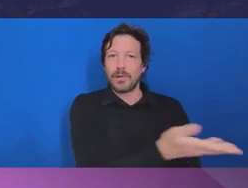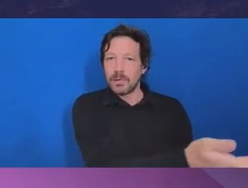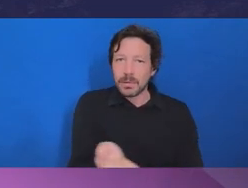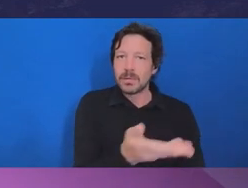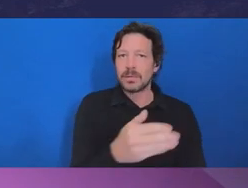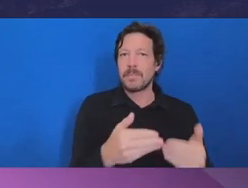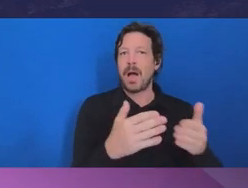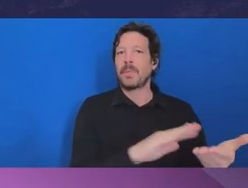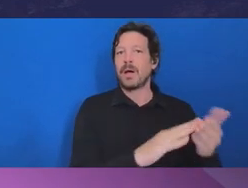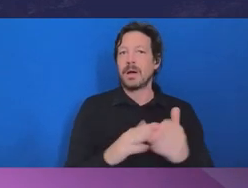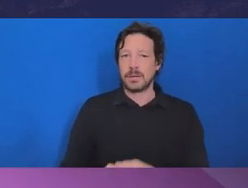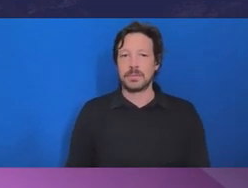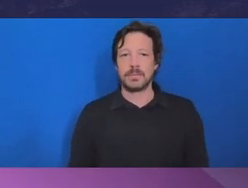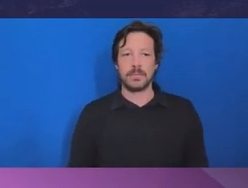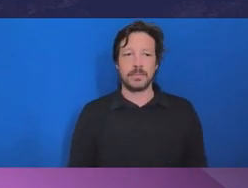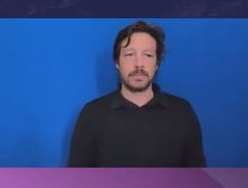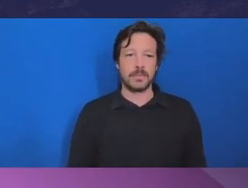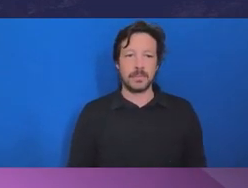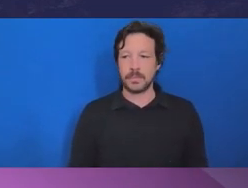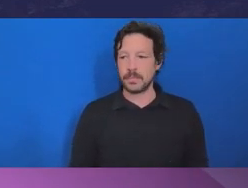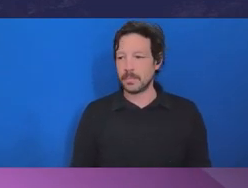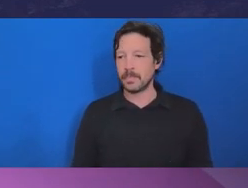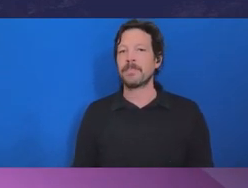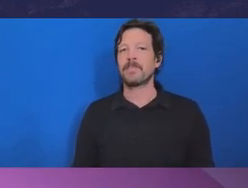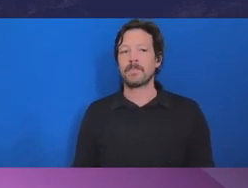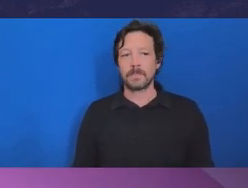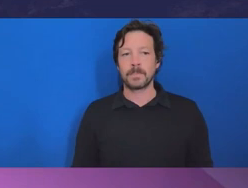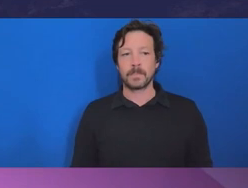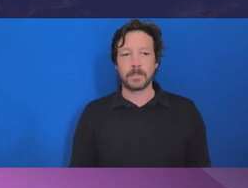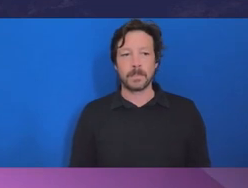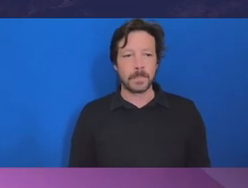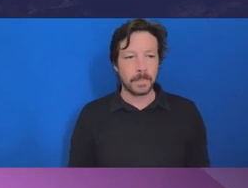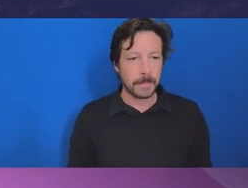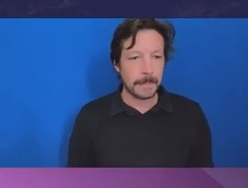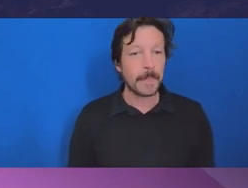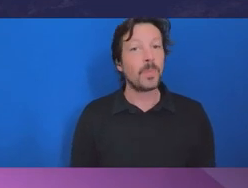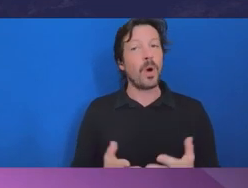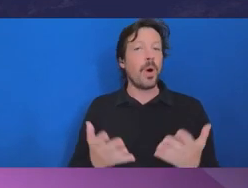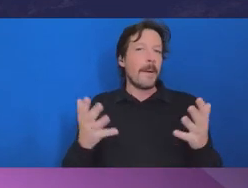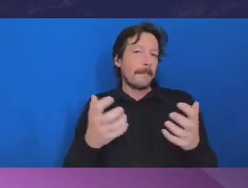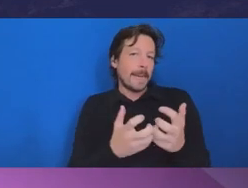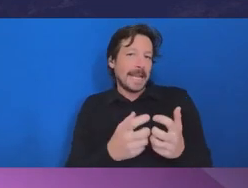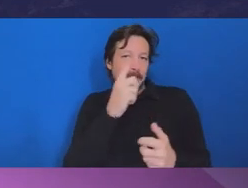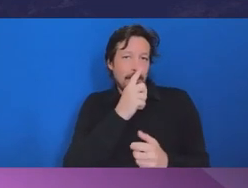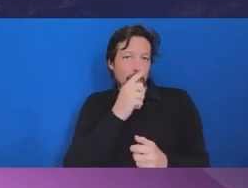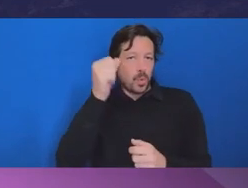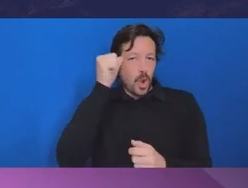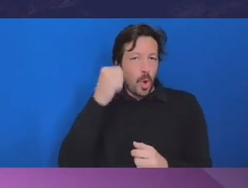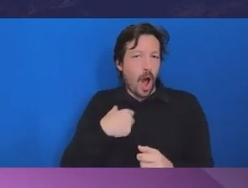Ombudsman Glass: Well I think much of our audience here today is aware that I've got a current live investigation into the alleged politicization of the public service.